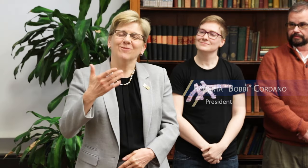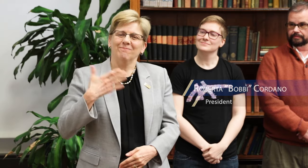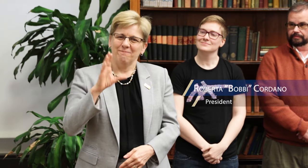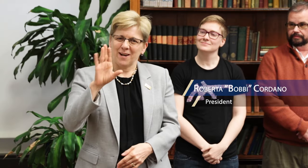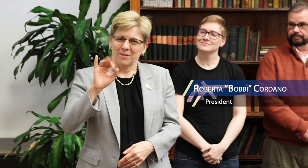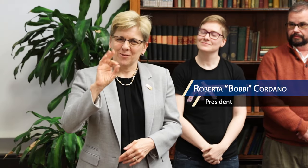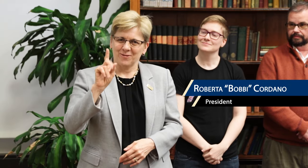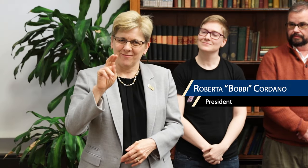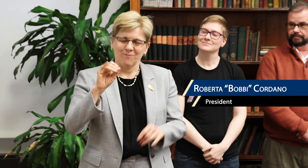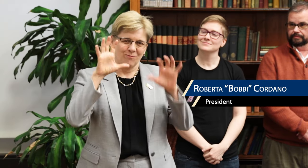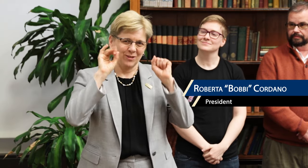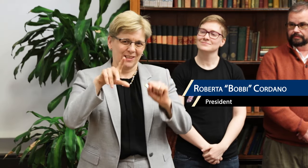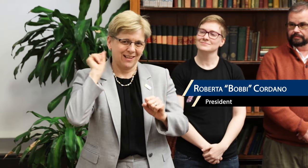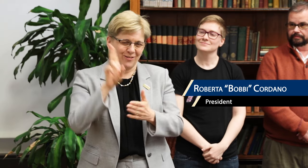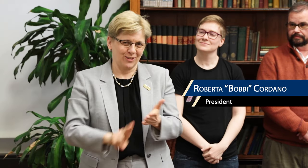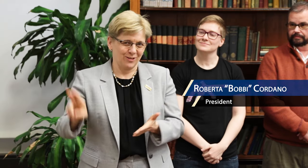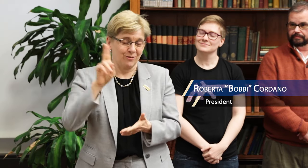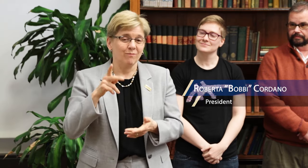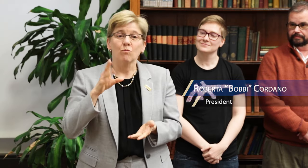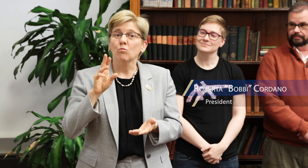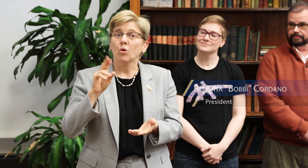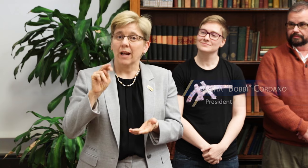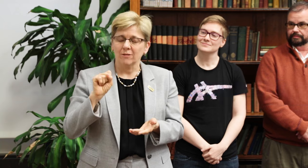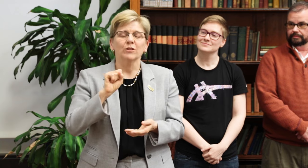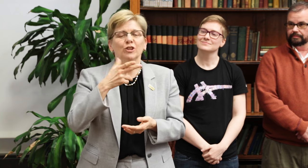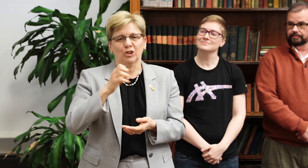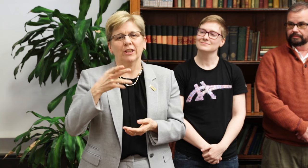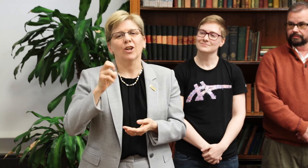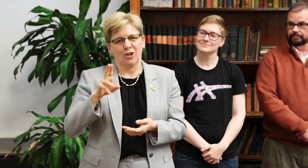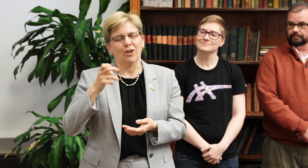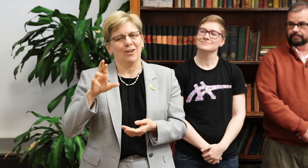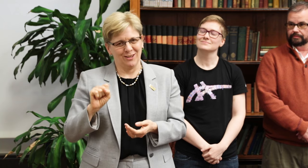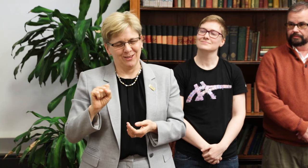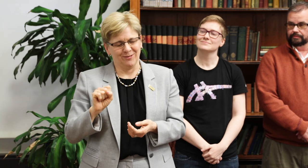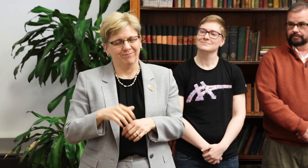Hello, I’m Bobbi Cordano, President of Gallaudet University; pronouns she/her/hers.